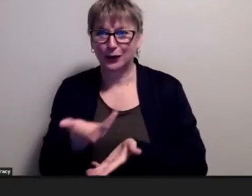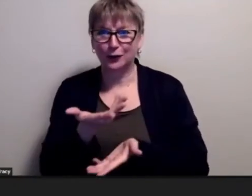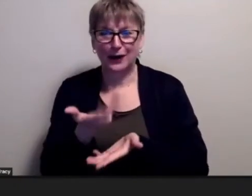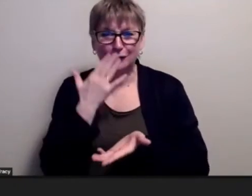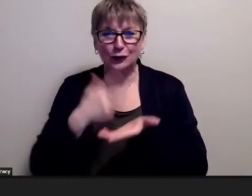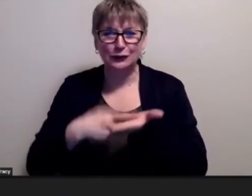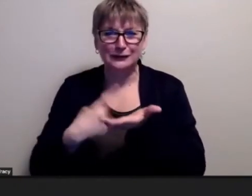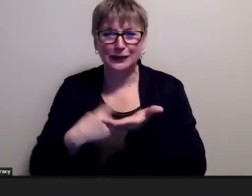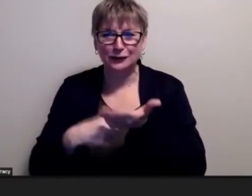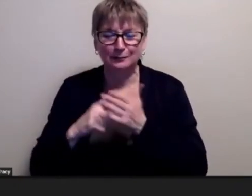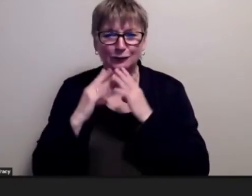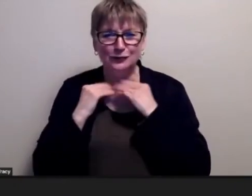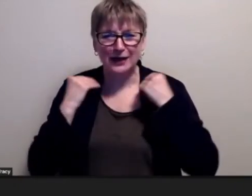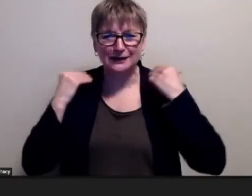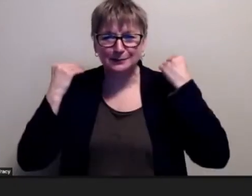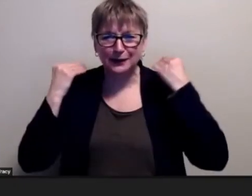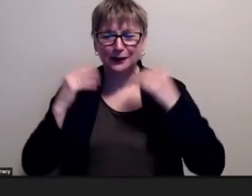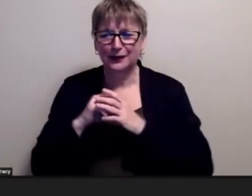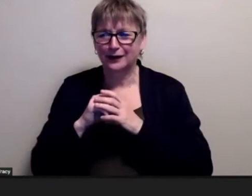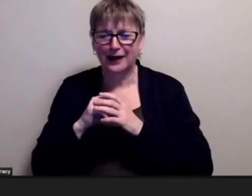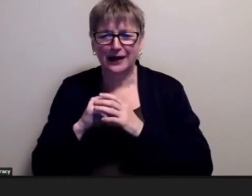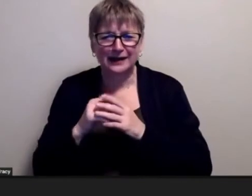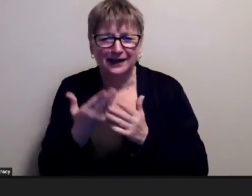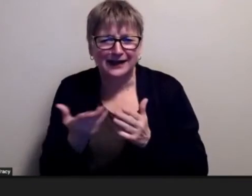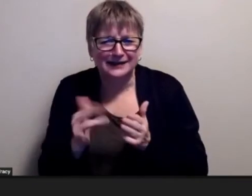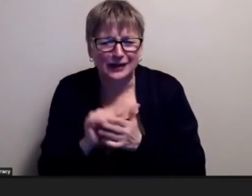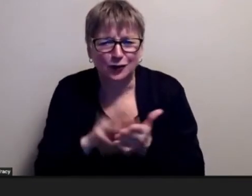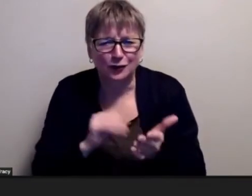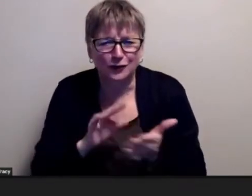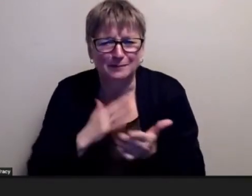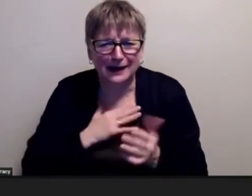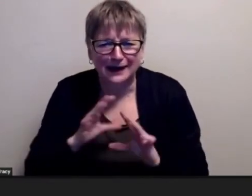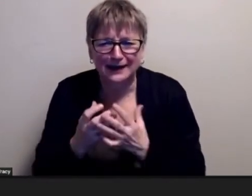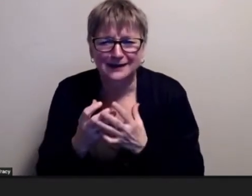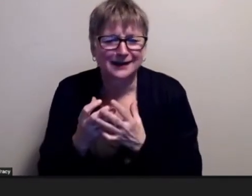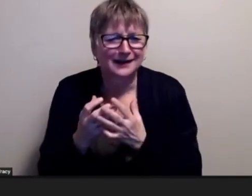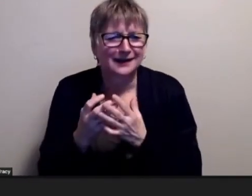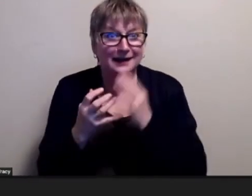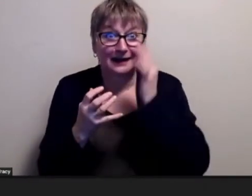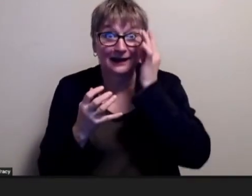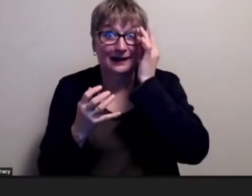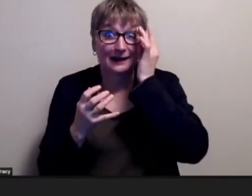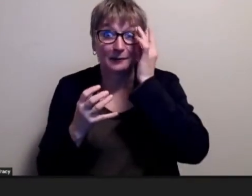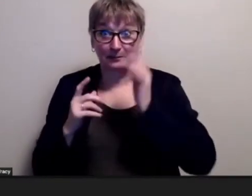he's talking about things he learned in my class and i i don't know at that time i thought oh like